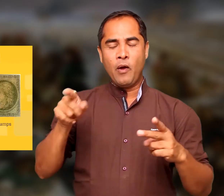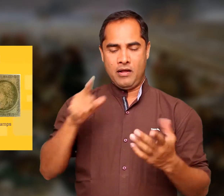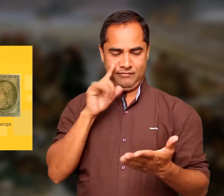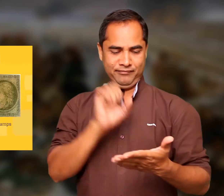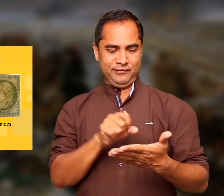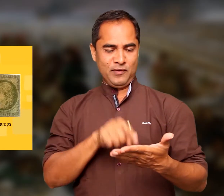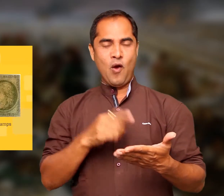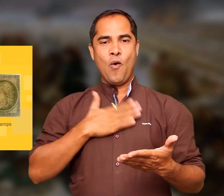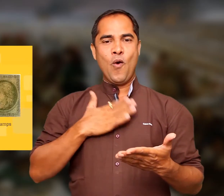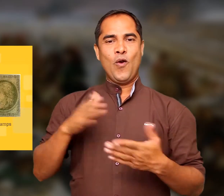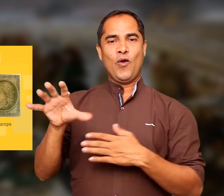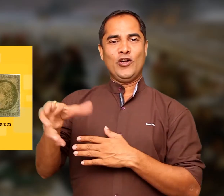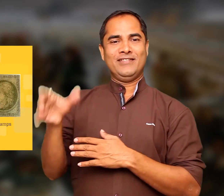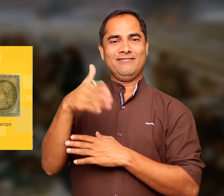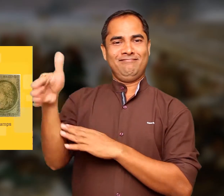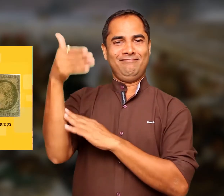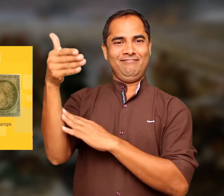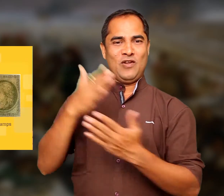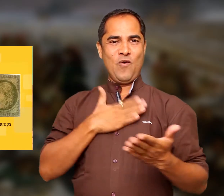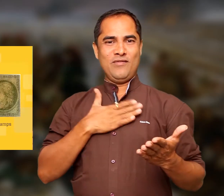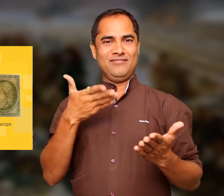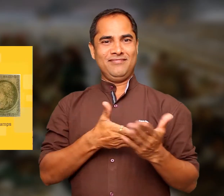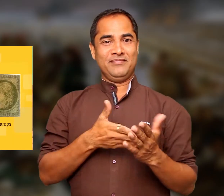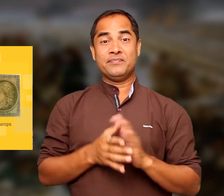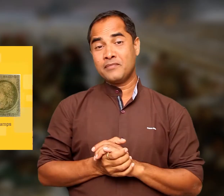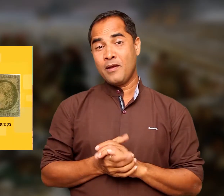the people to identify with it.